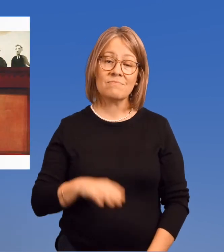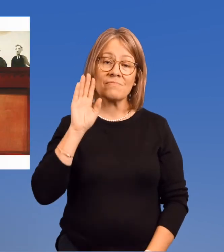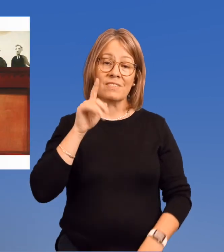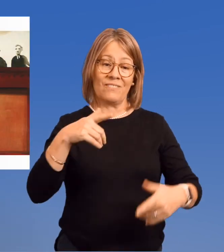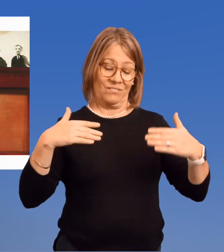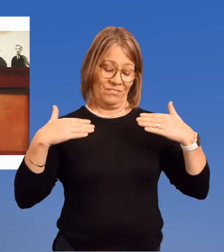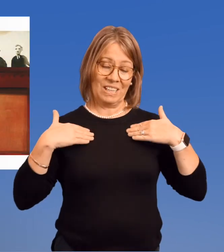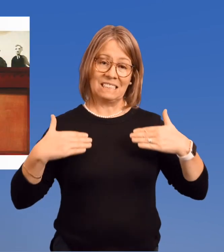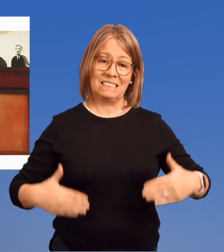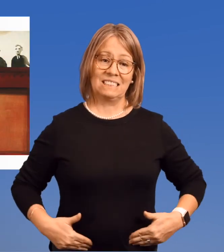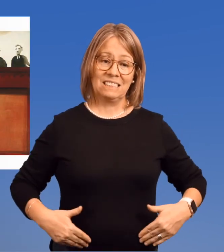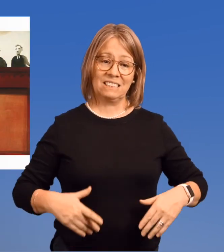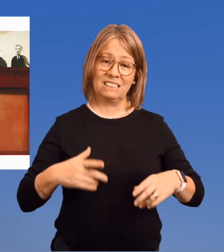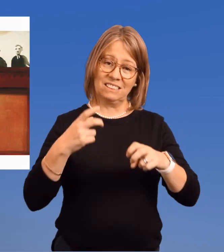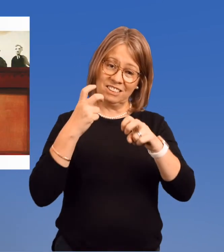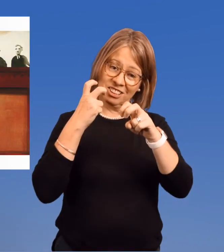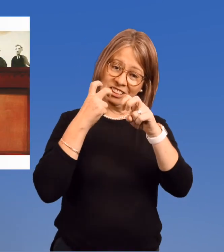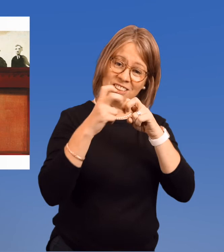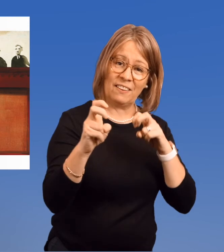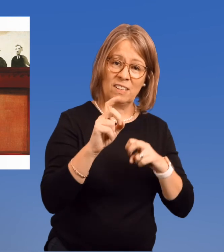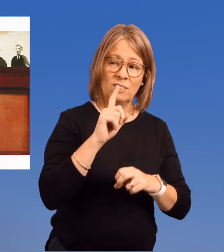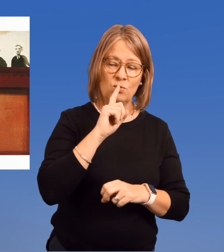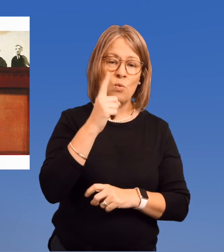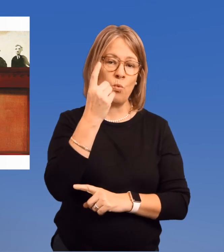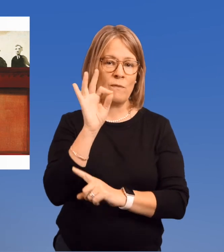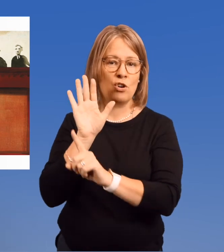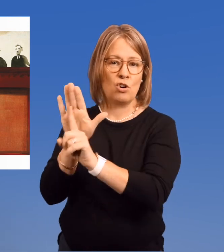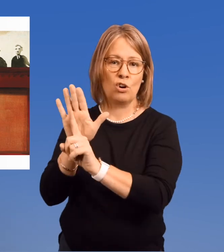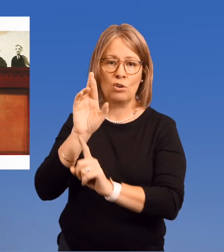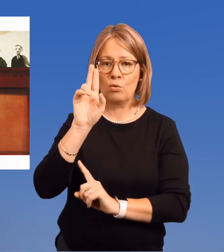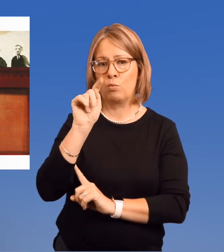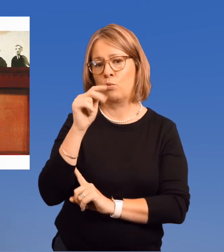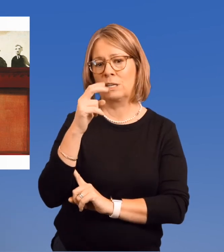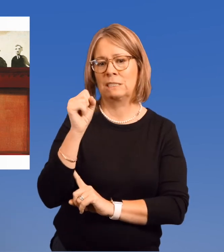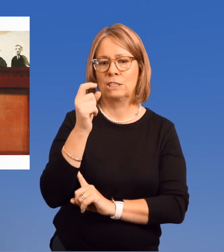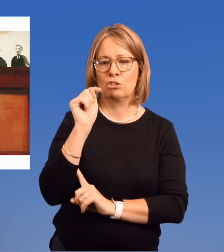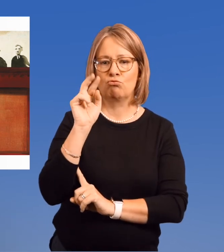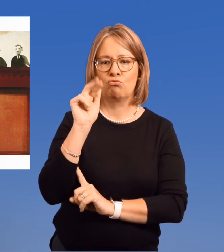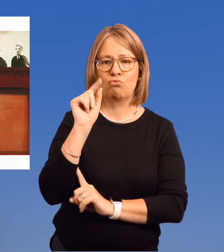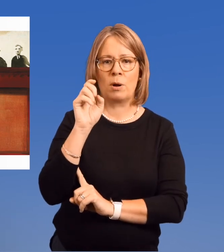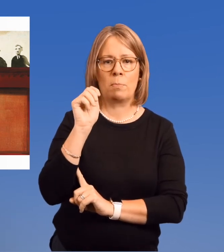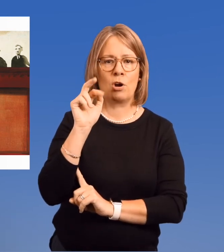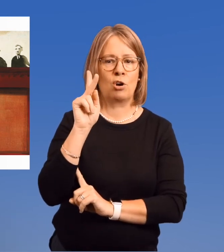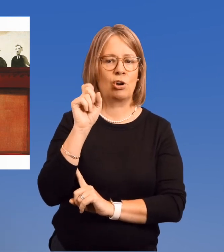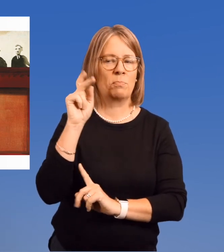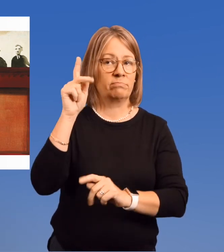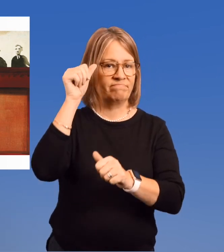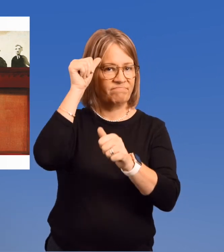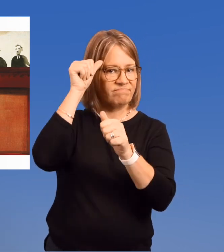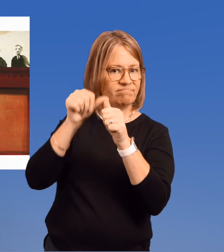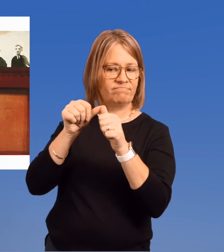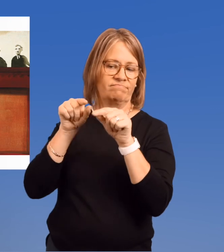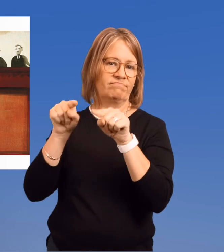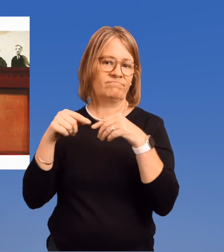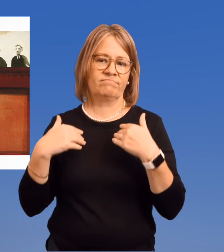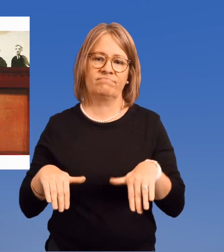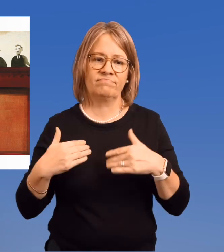Physical toughness is another of Ruth's trademarks.